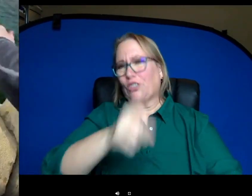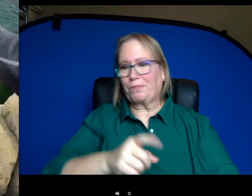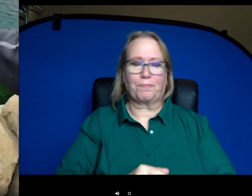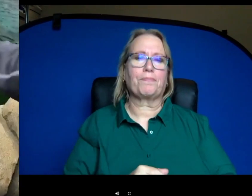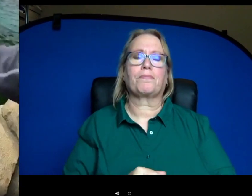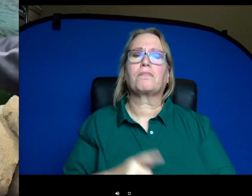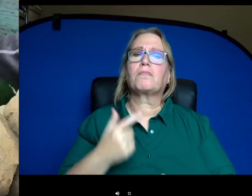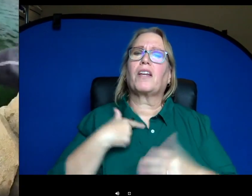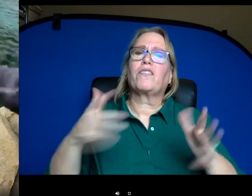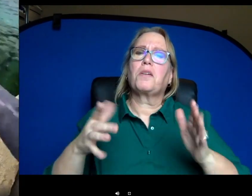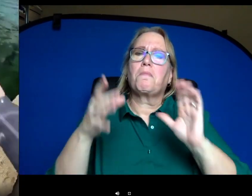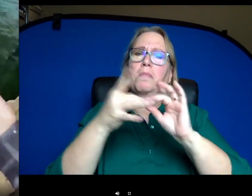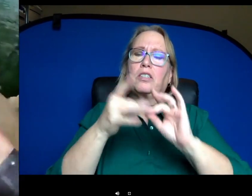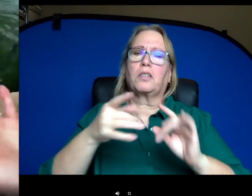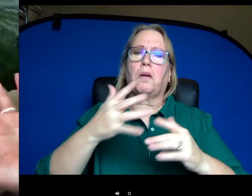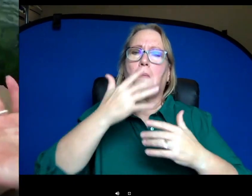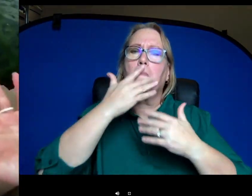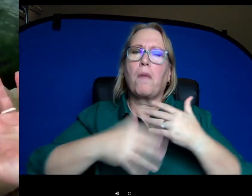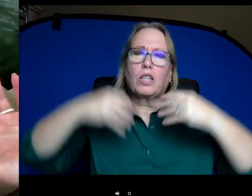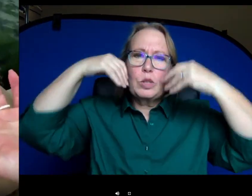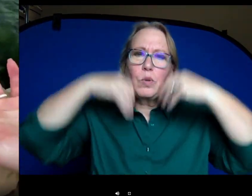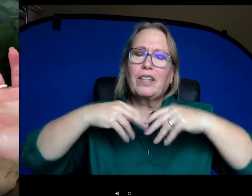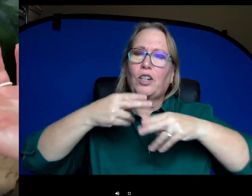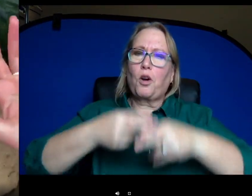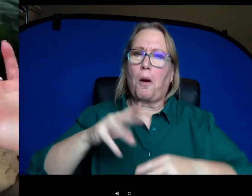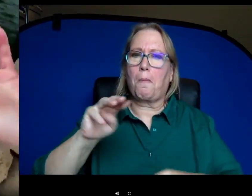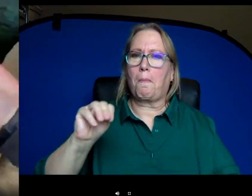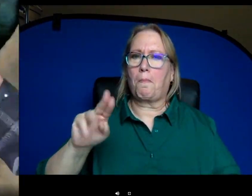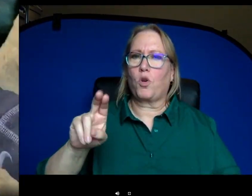I mentioned the blood sweat it's actually a mucus if you've ever caught a